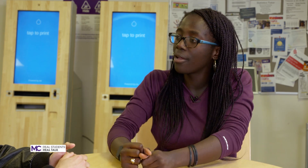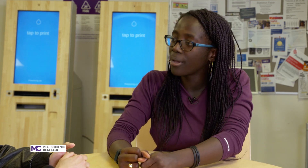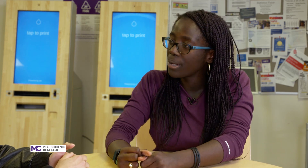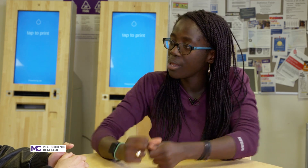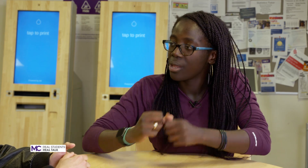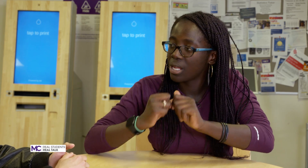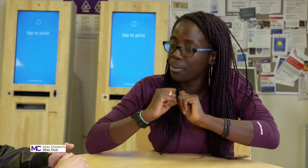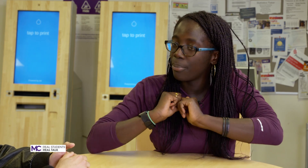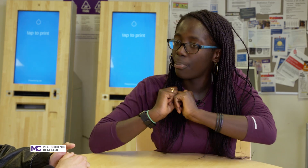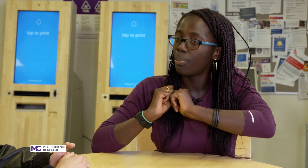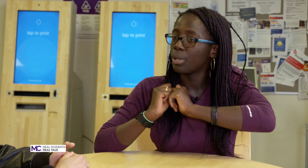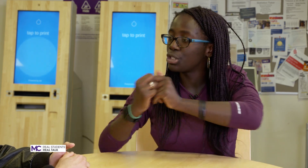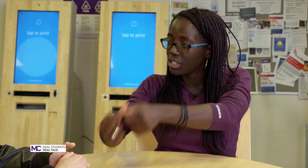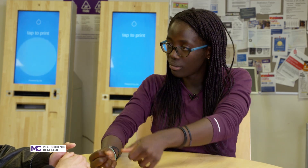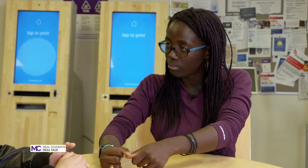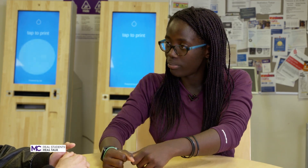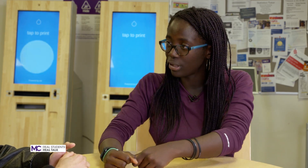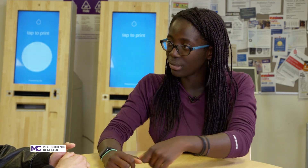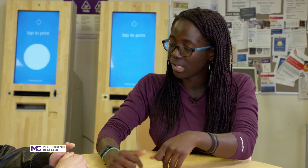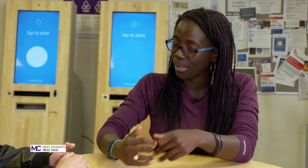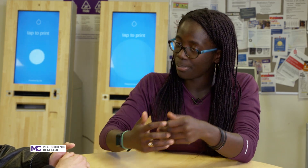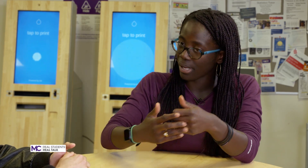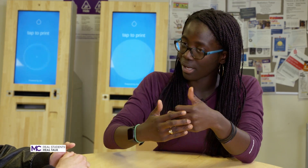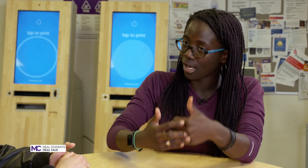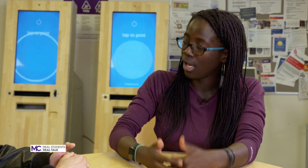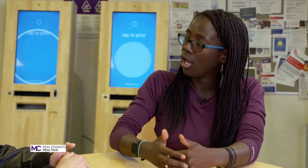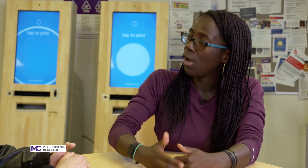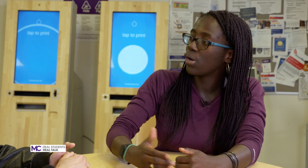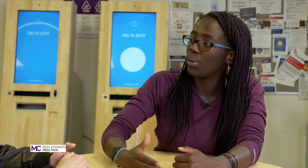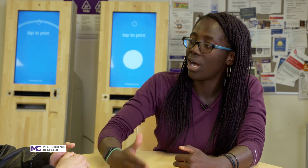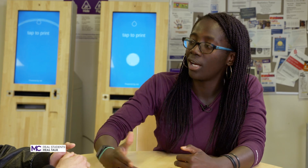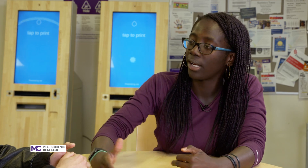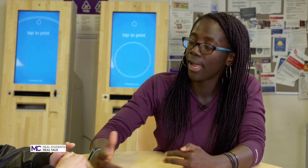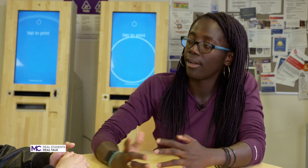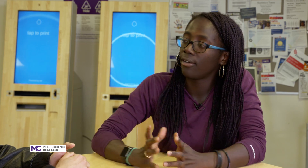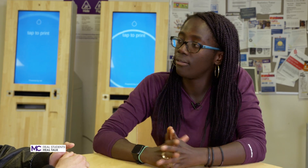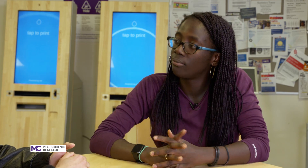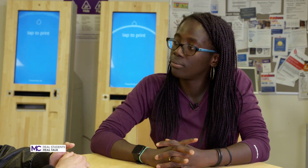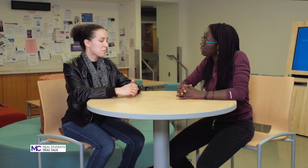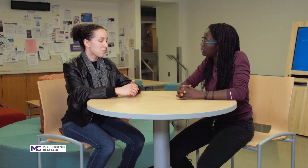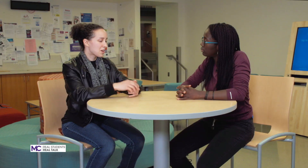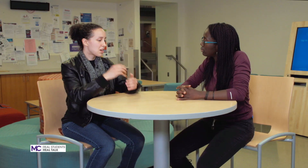keep pushing keep like going on again oh